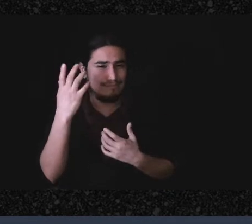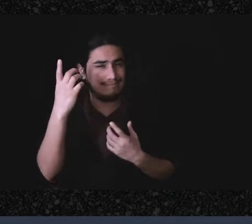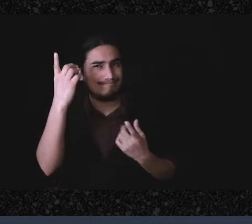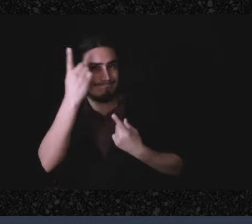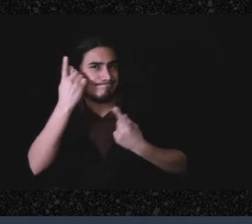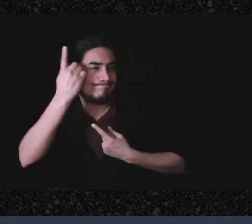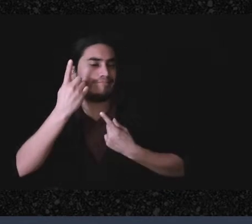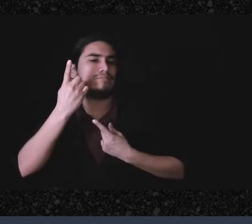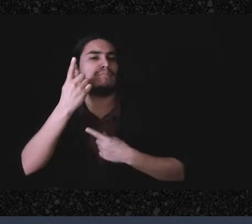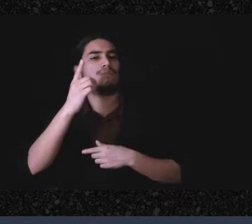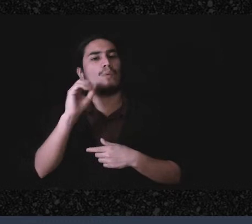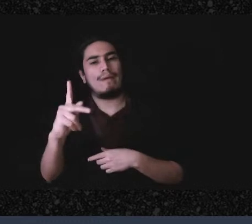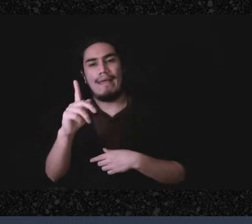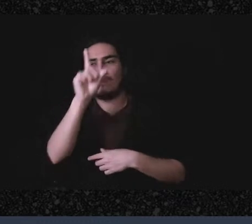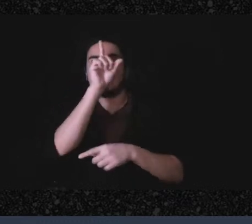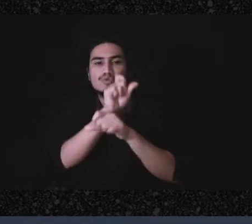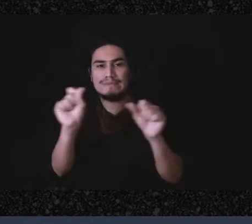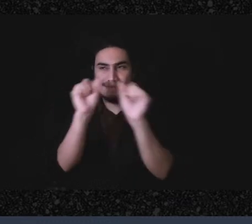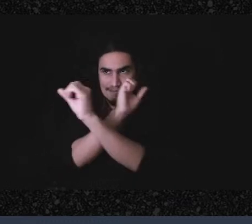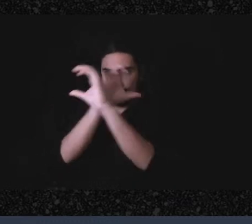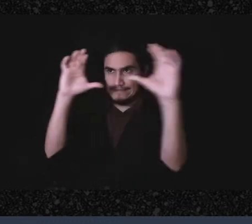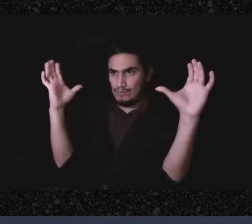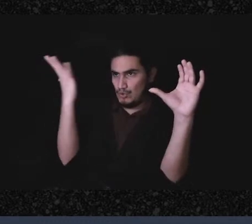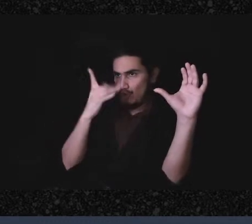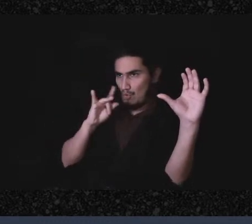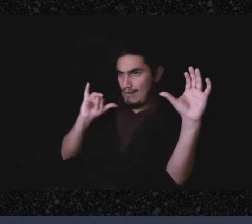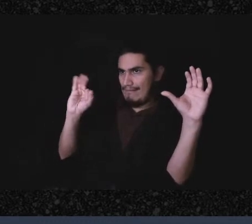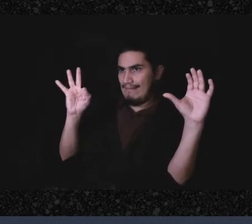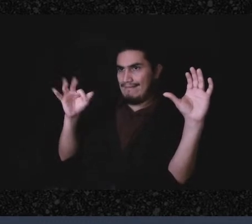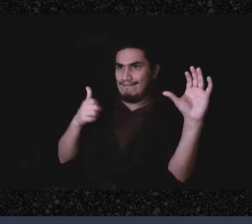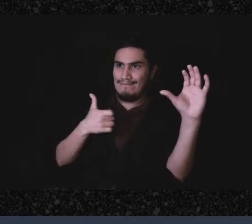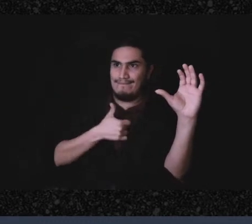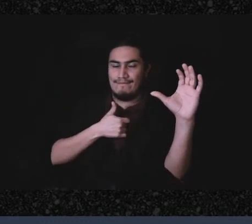realistically if you are going into a brick-and-mortar space,